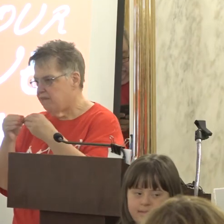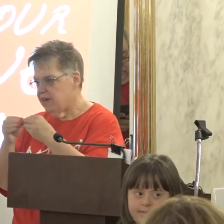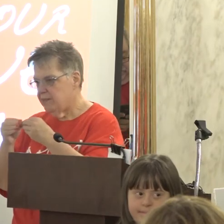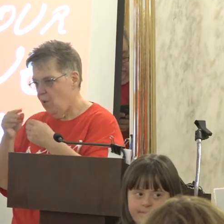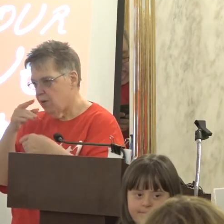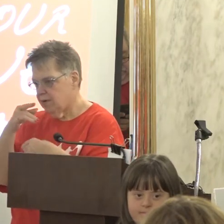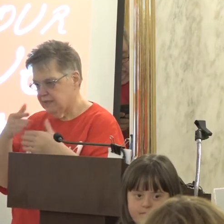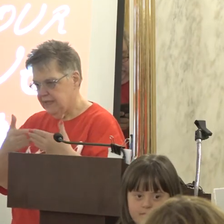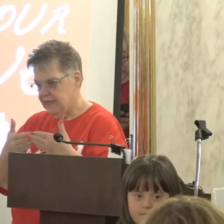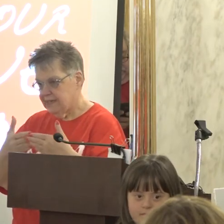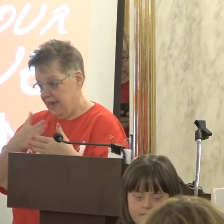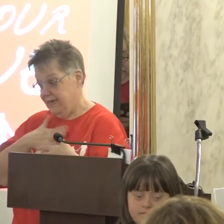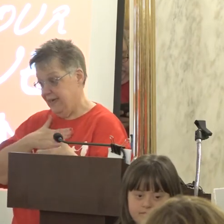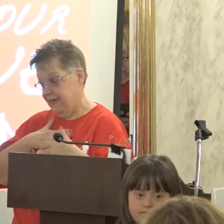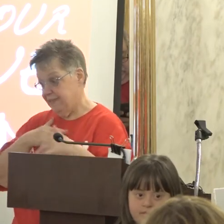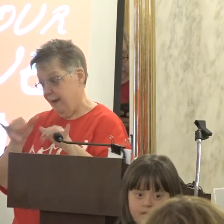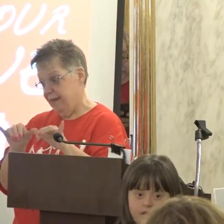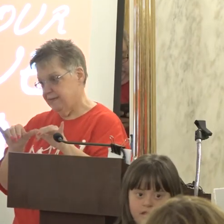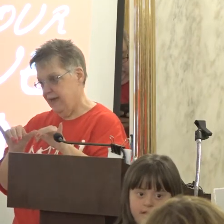And he's my size and he's autistic